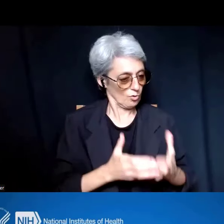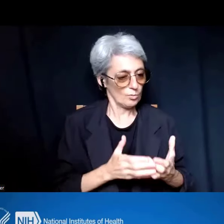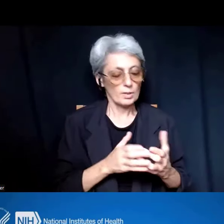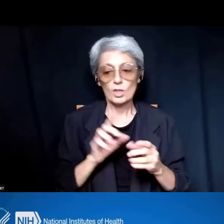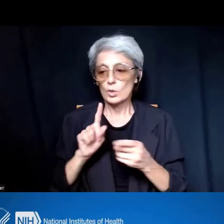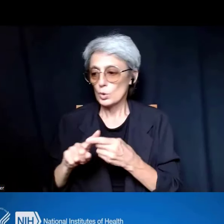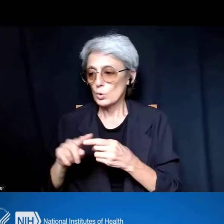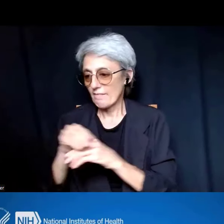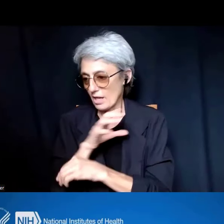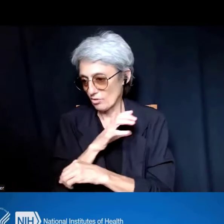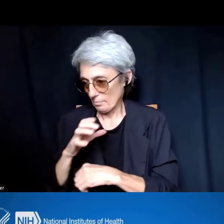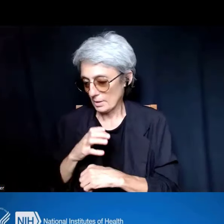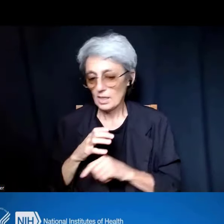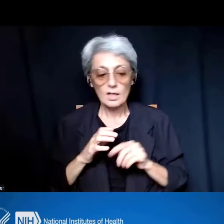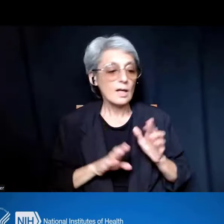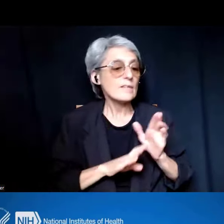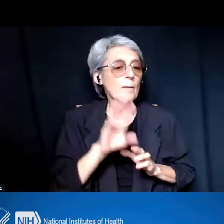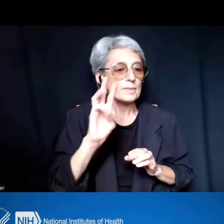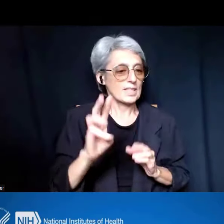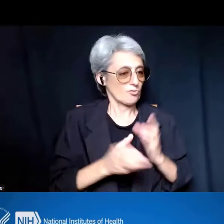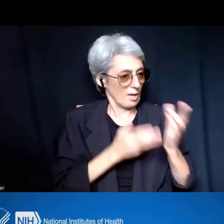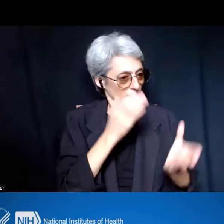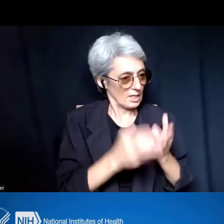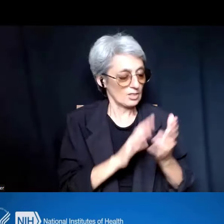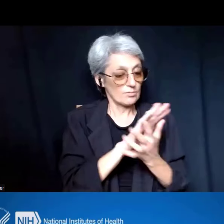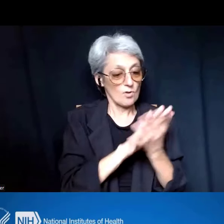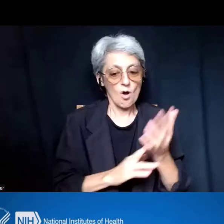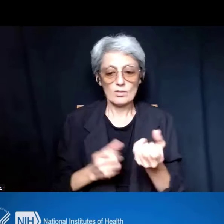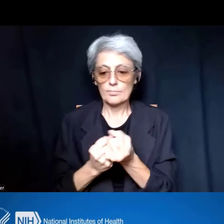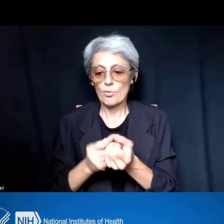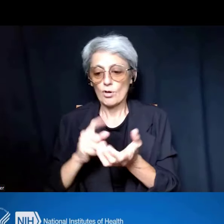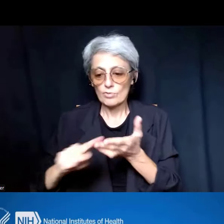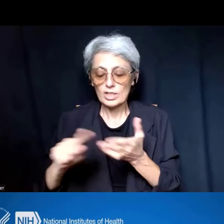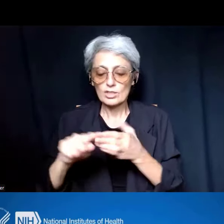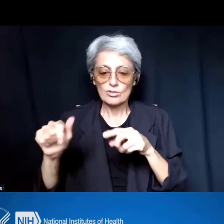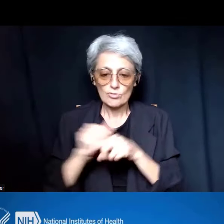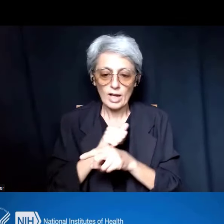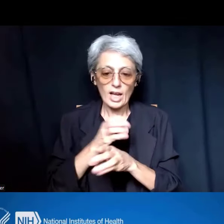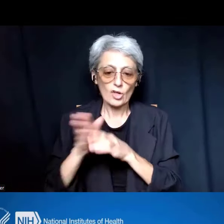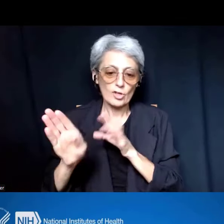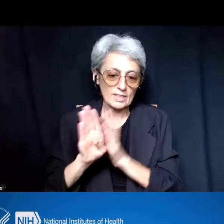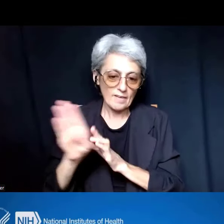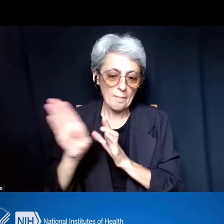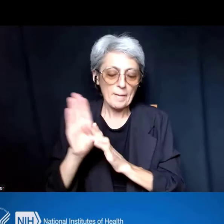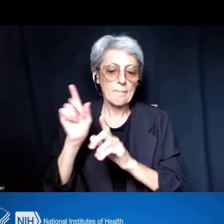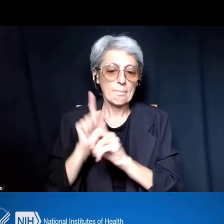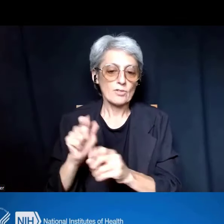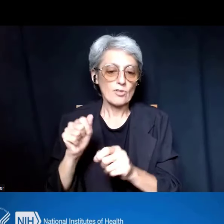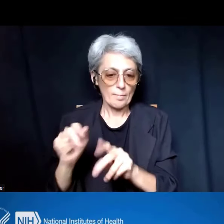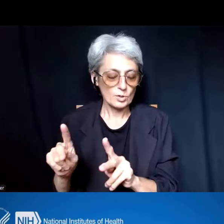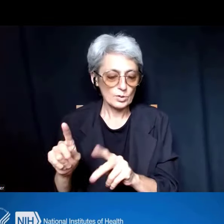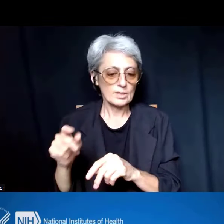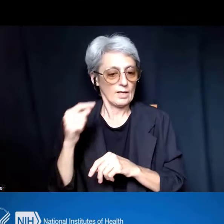has developed all to support research training, career development and mentoring opportunities for postdocs